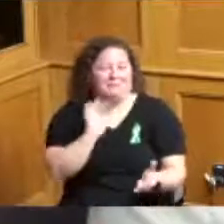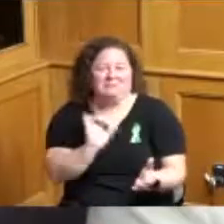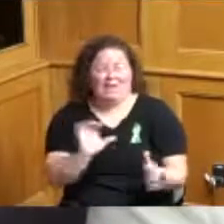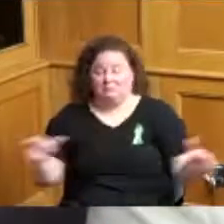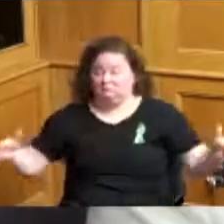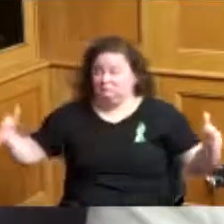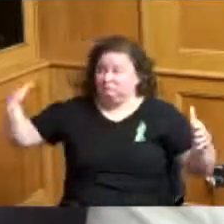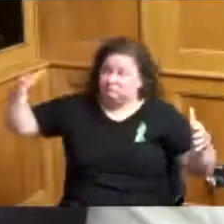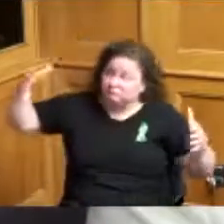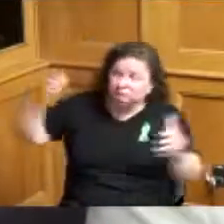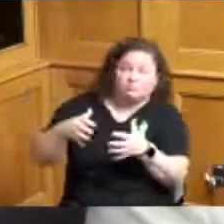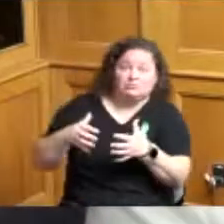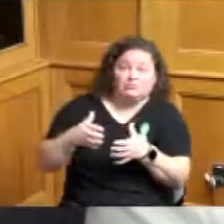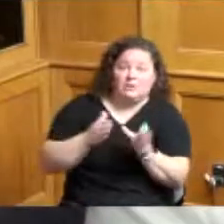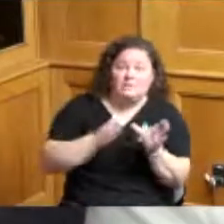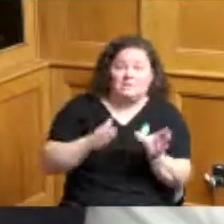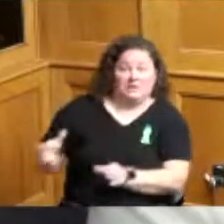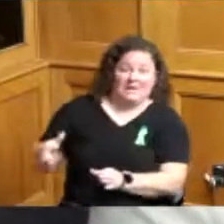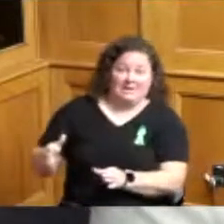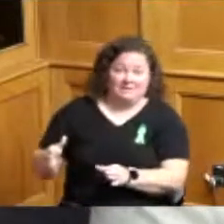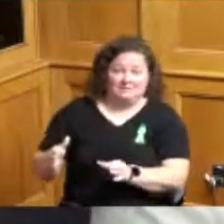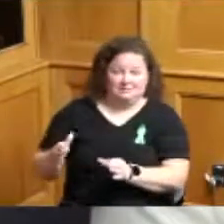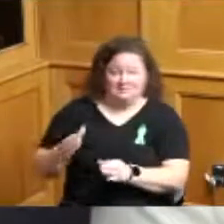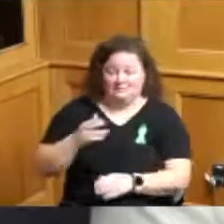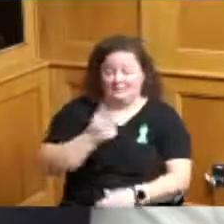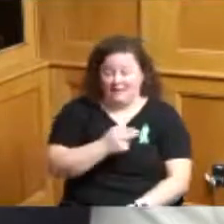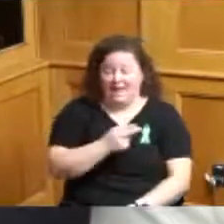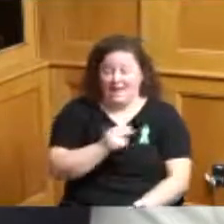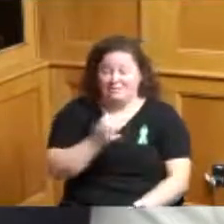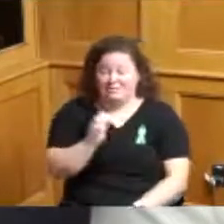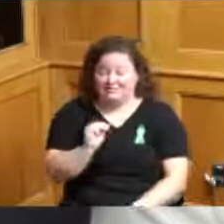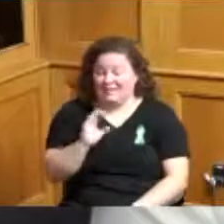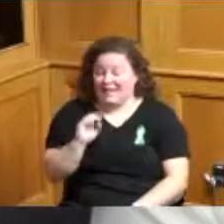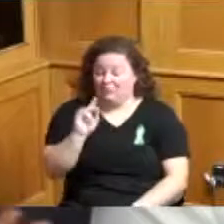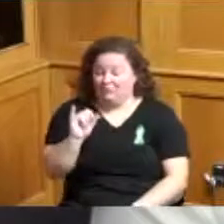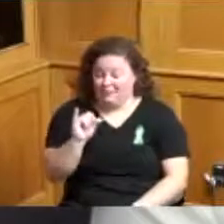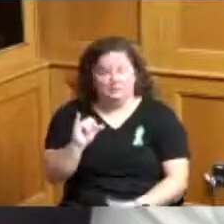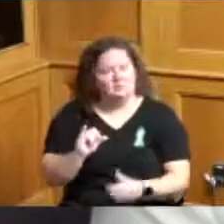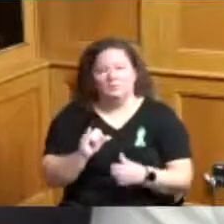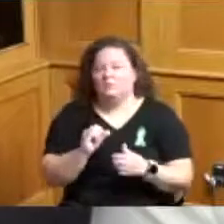is going to deal with this I think it's important because we're trying to make a final decision